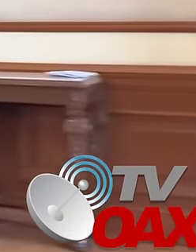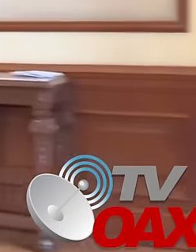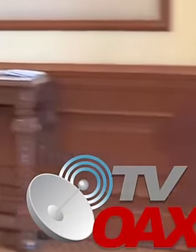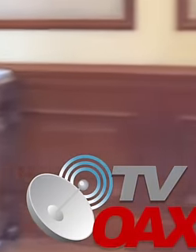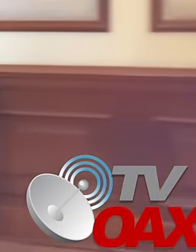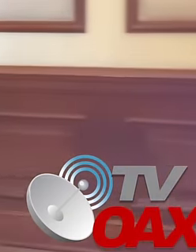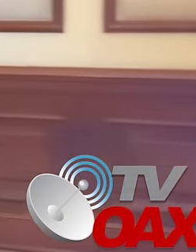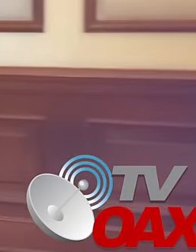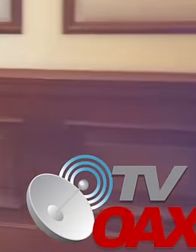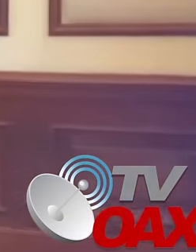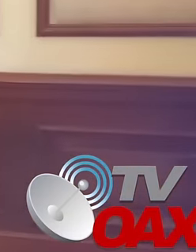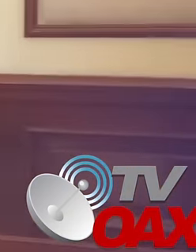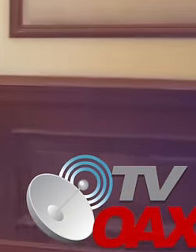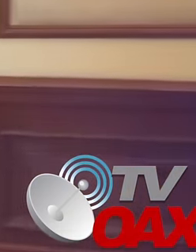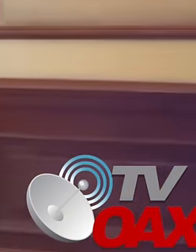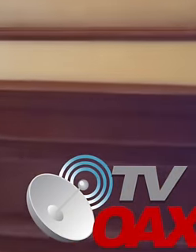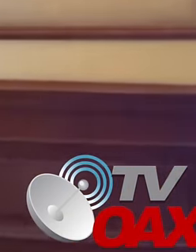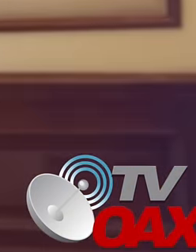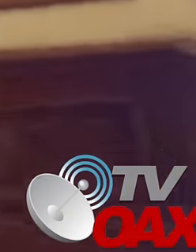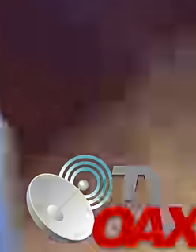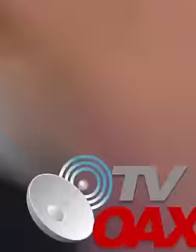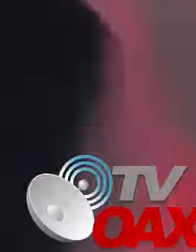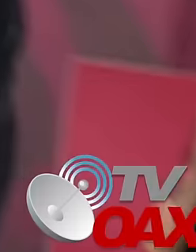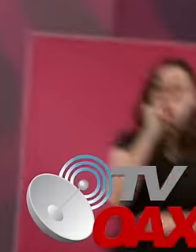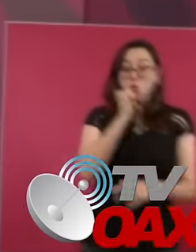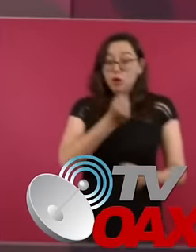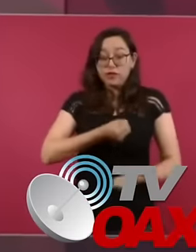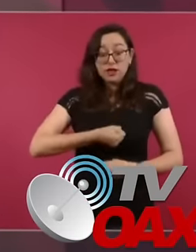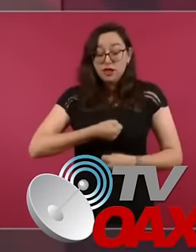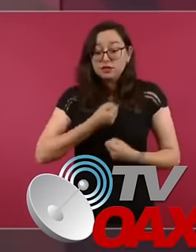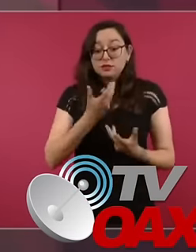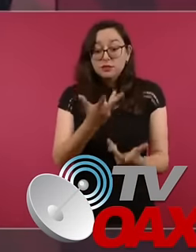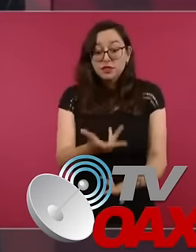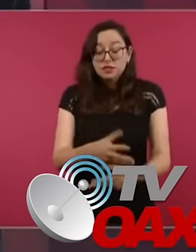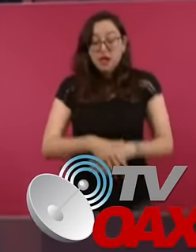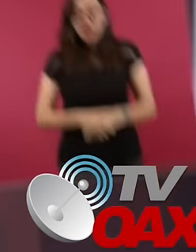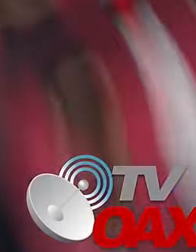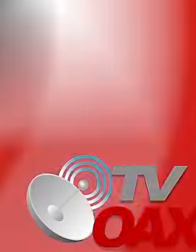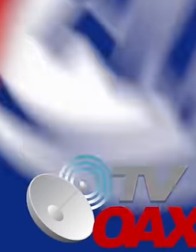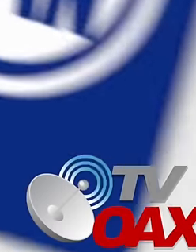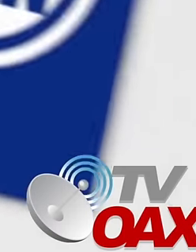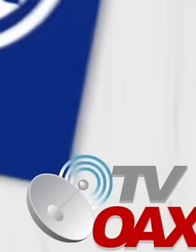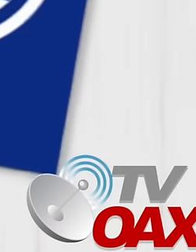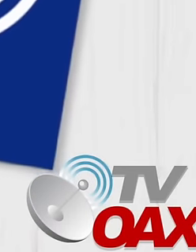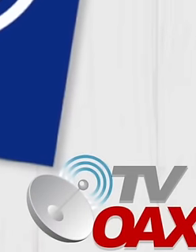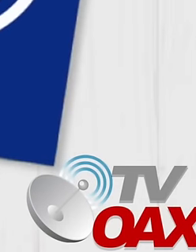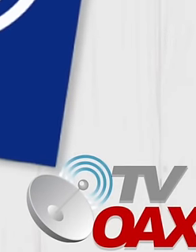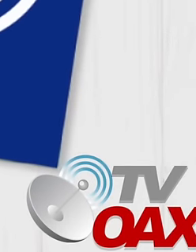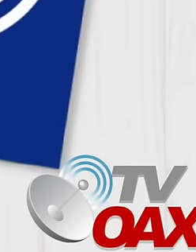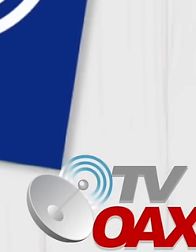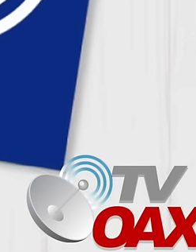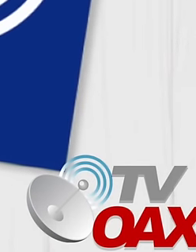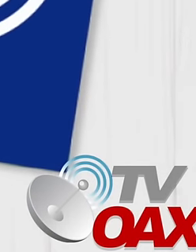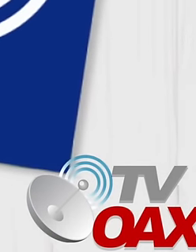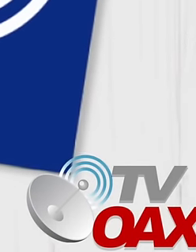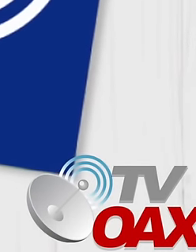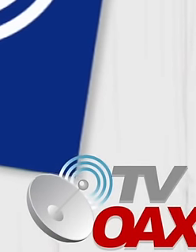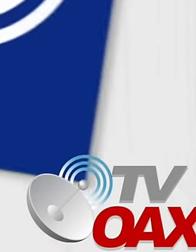obeys the orders of the INE every day, but the opposition group is seeking everywhere to